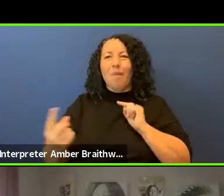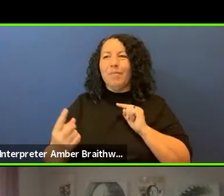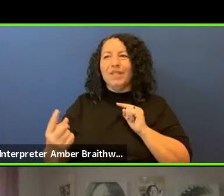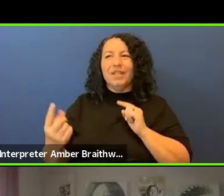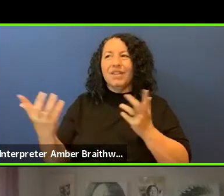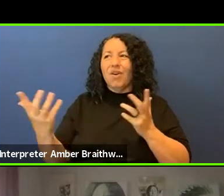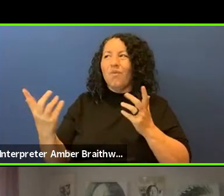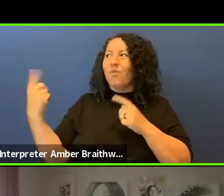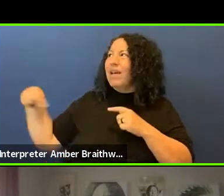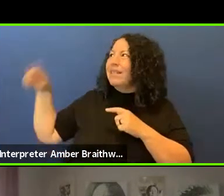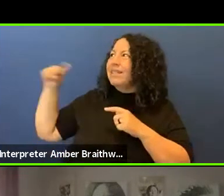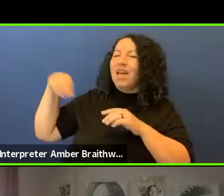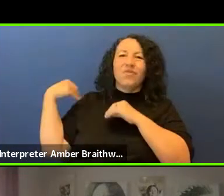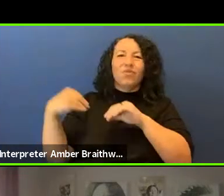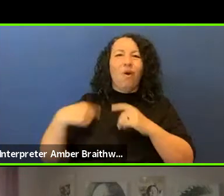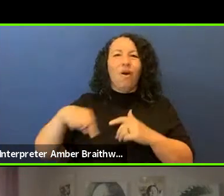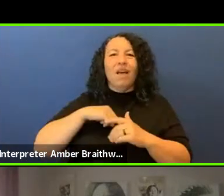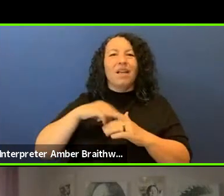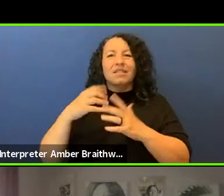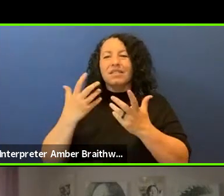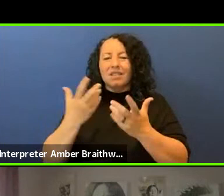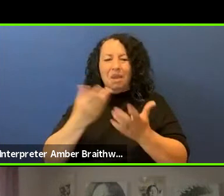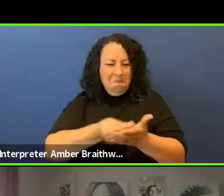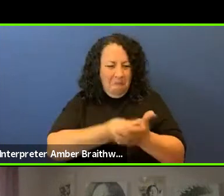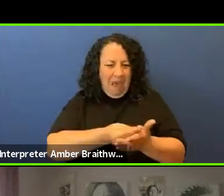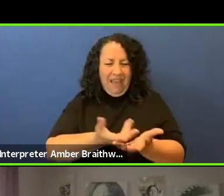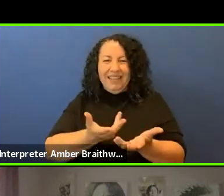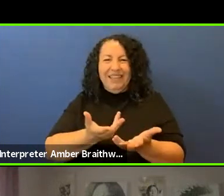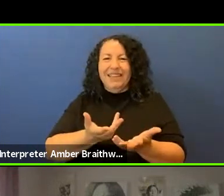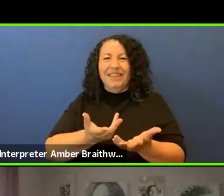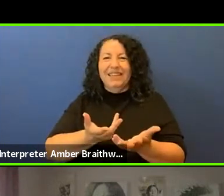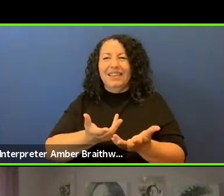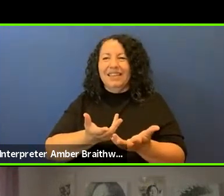is what is valued. Money has to come from some place where